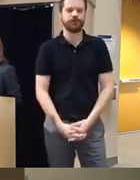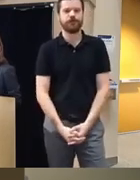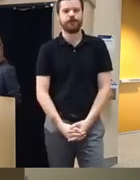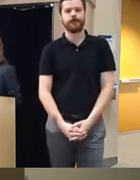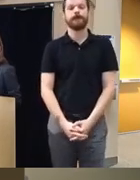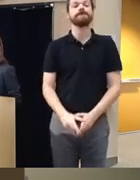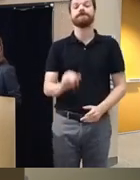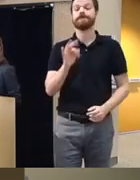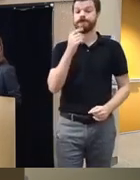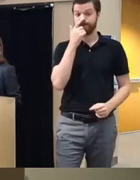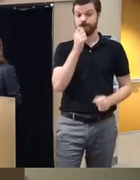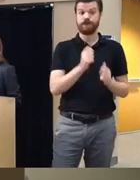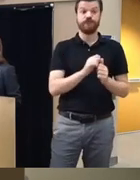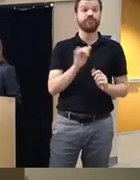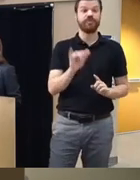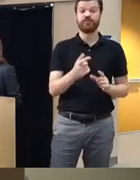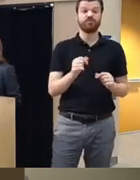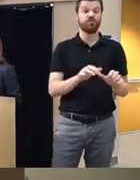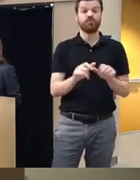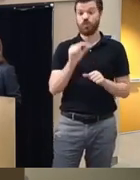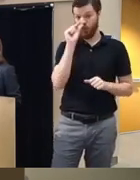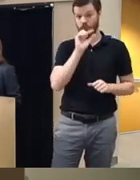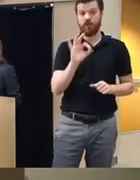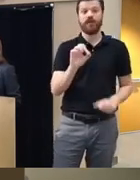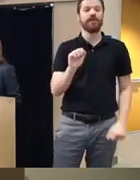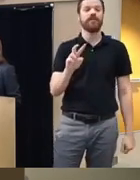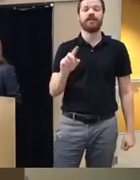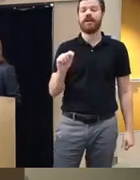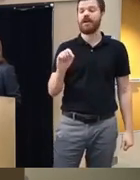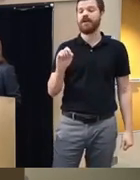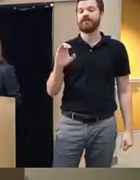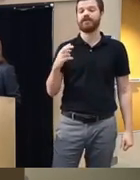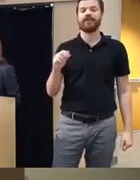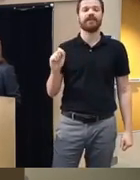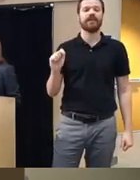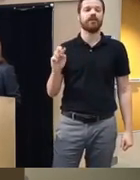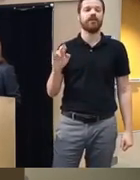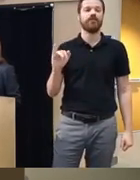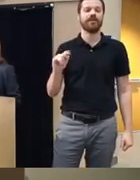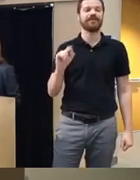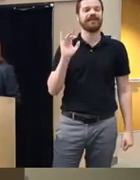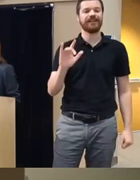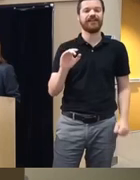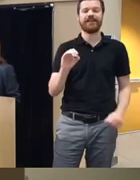interested in that you just type in Google fave Tech at r click Outreach 3D organ and you can hit